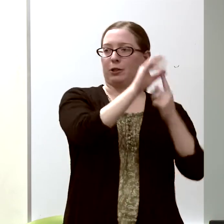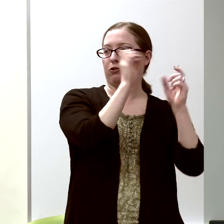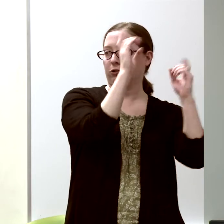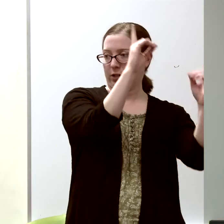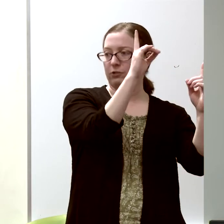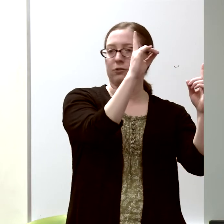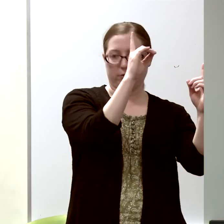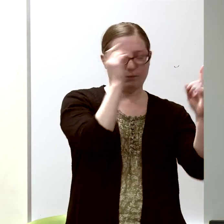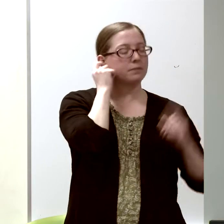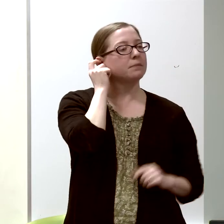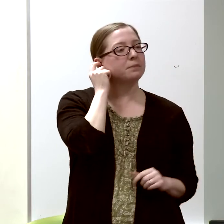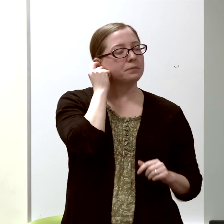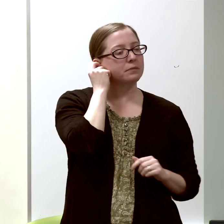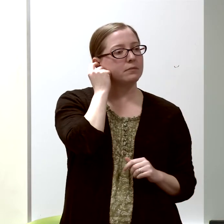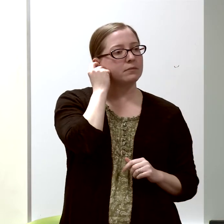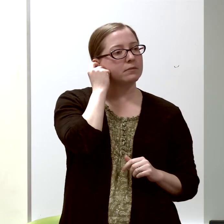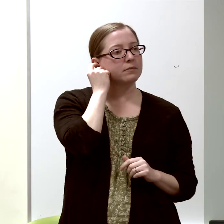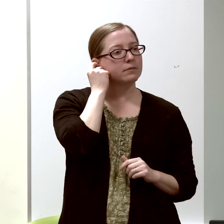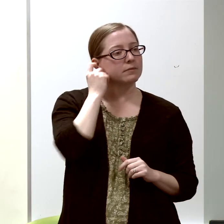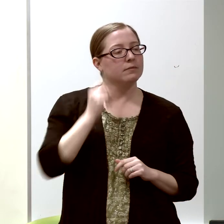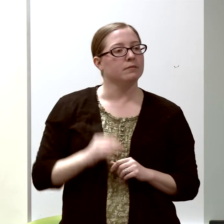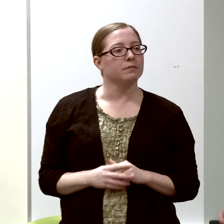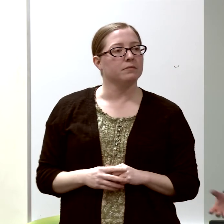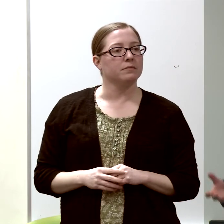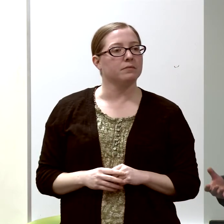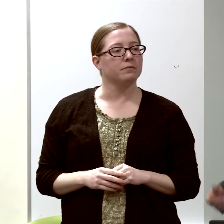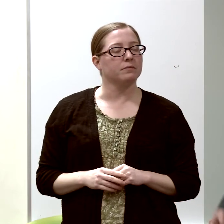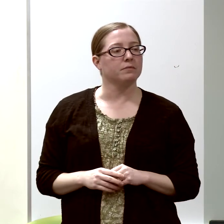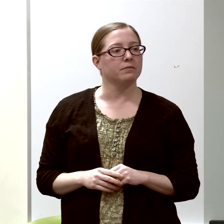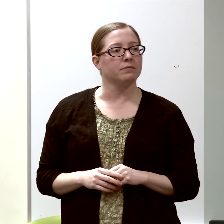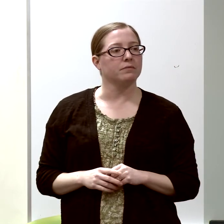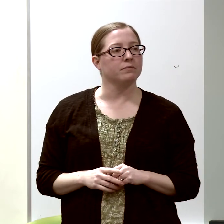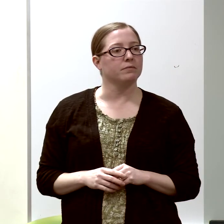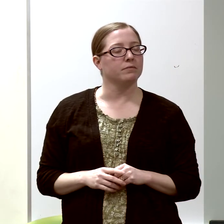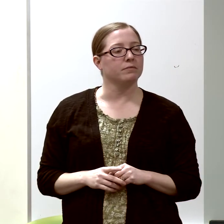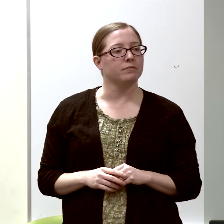and at a very early age,